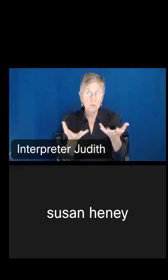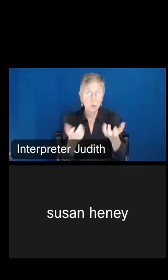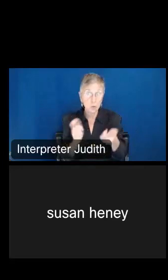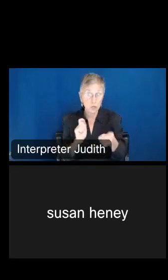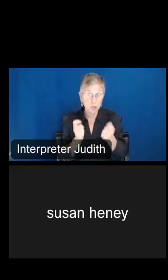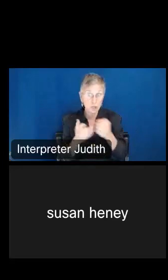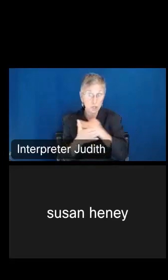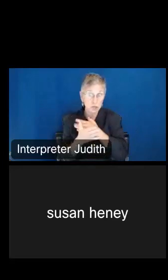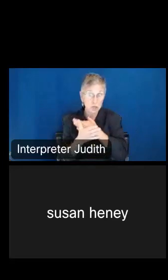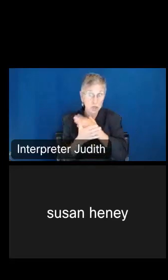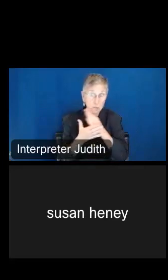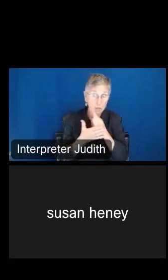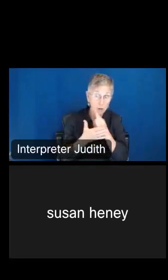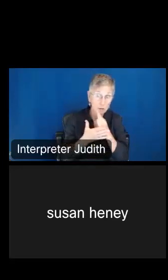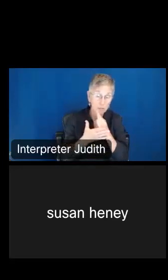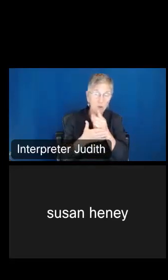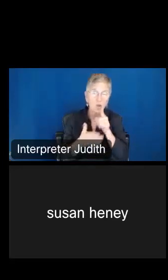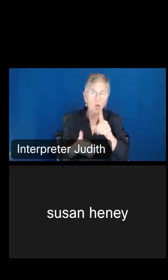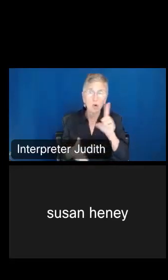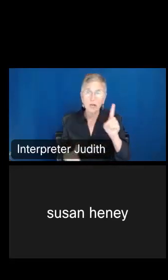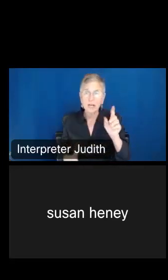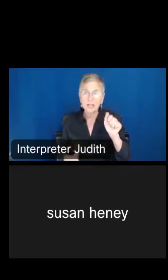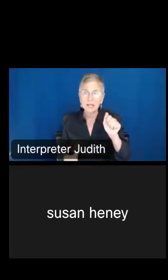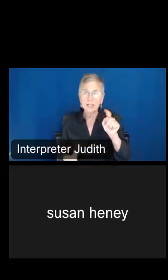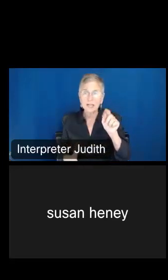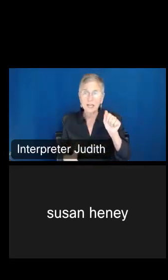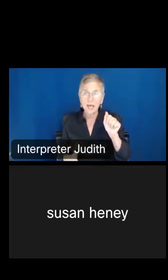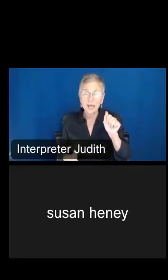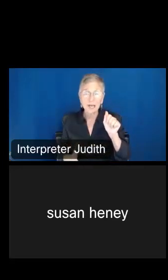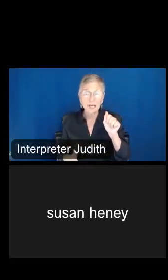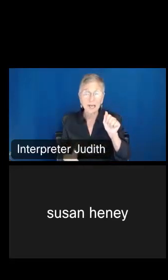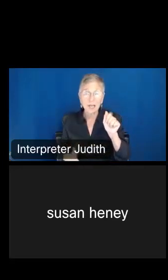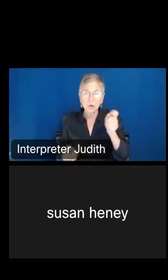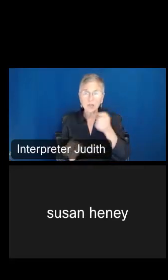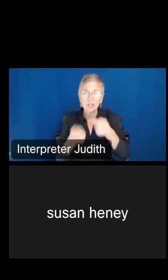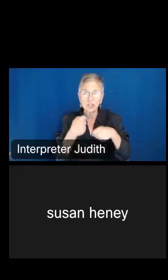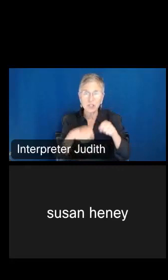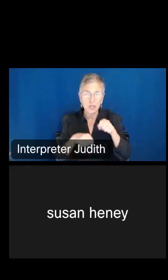You can change your dataset by clicking Change in the bottom where it shows the ACS five-year,